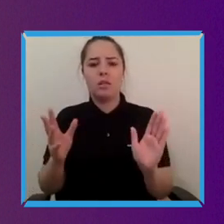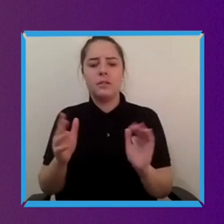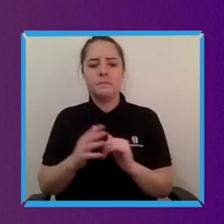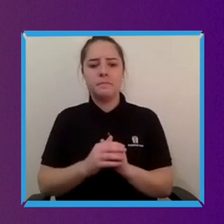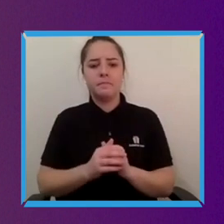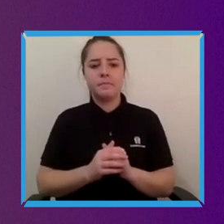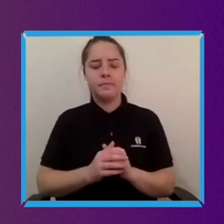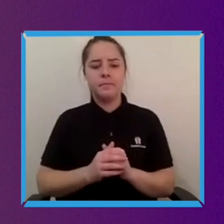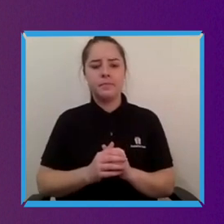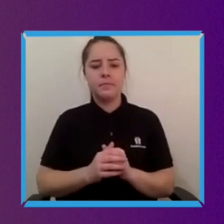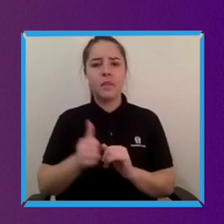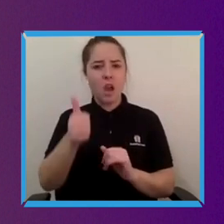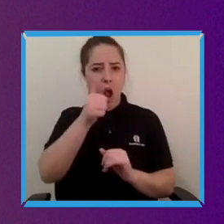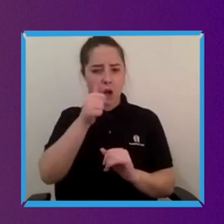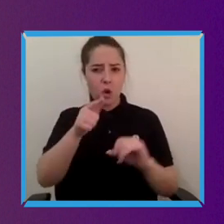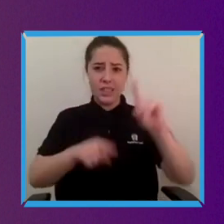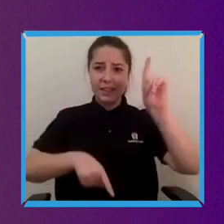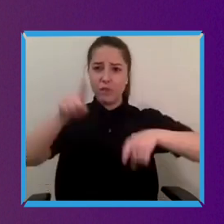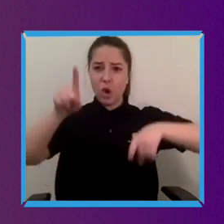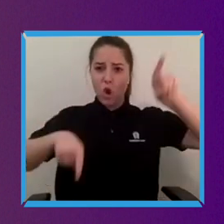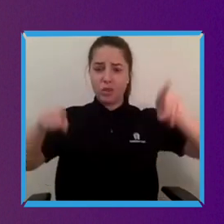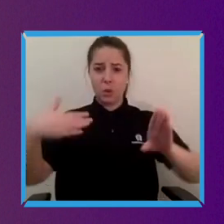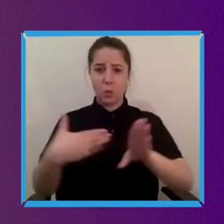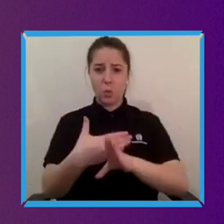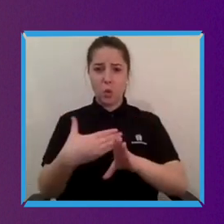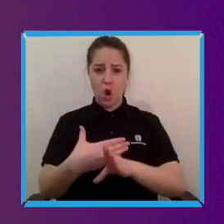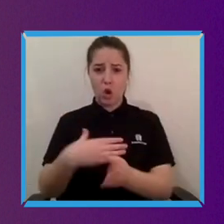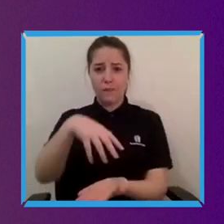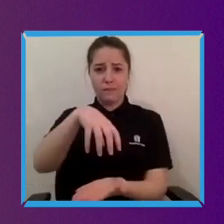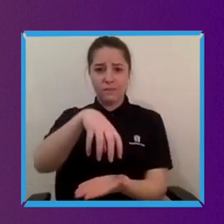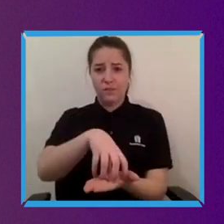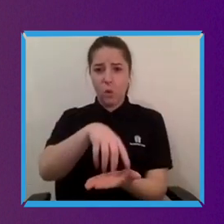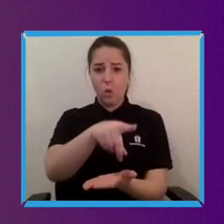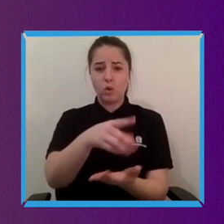workforces have and and in in recognising that we